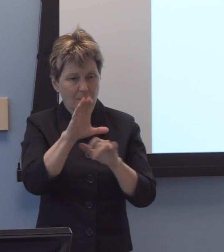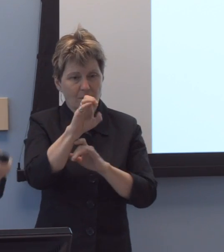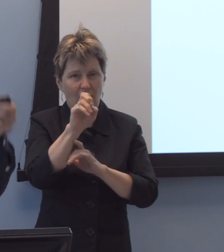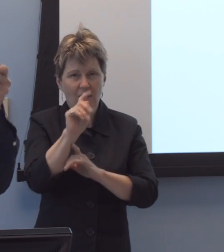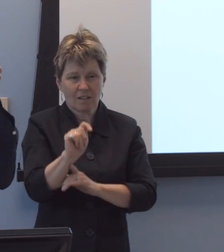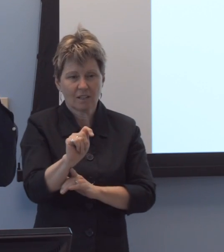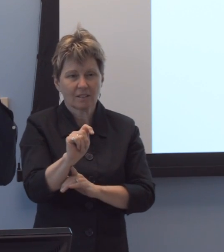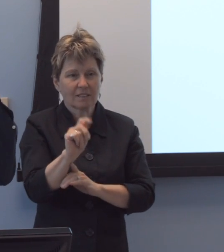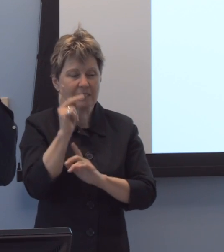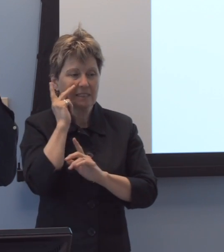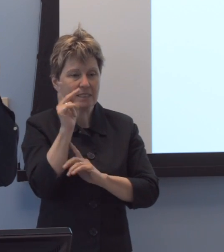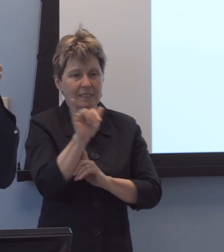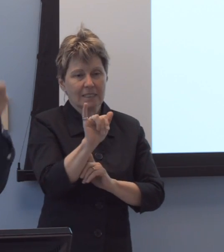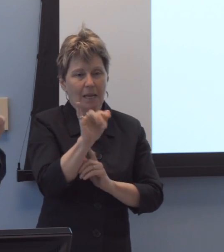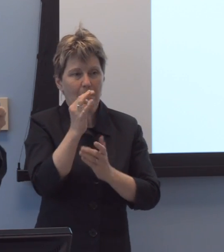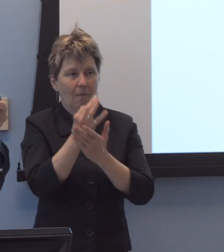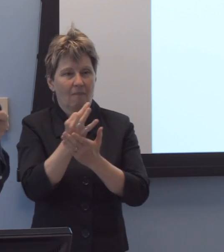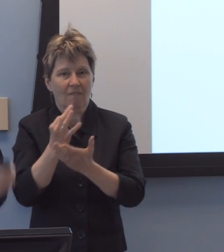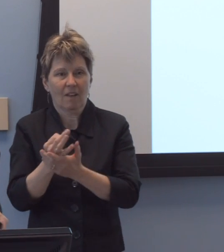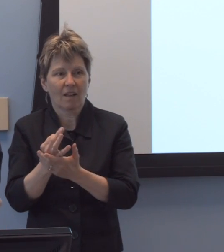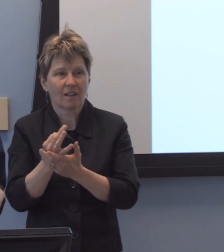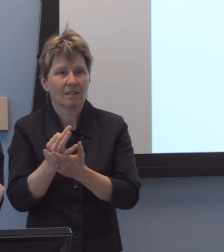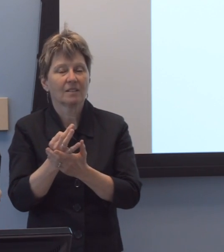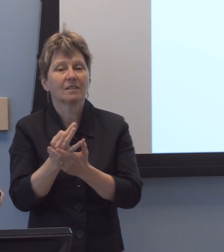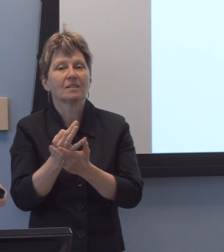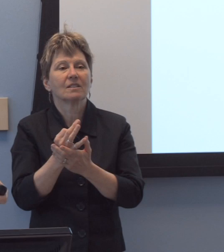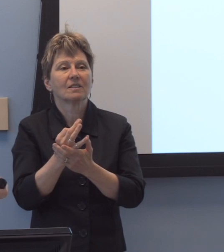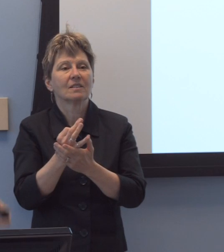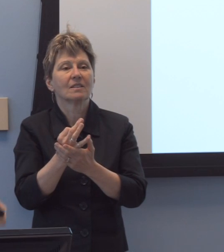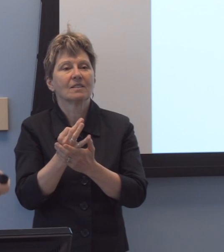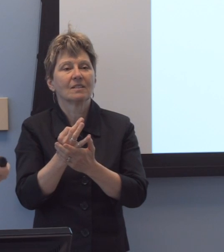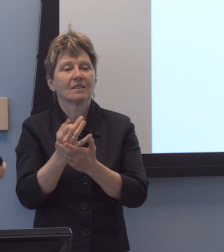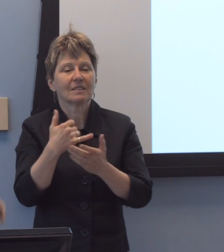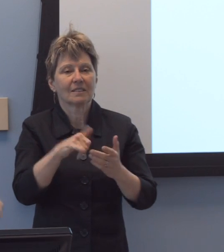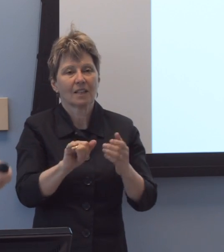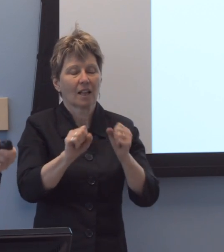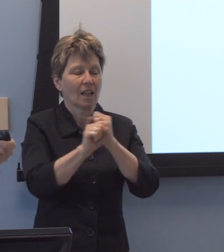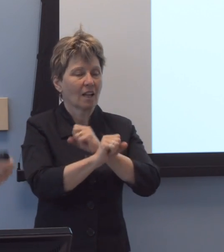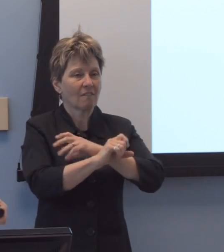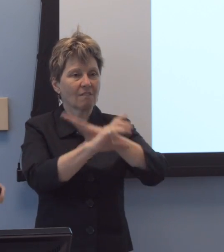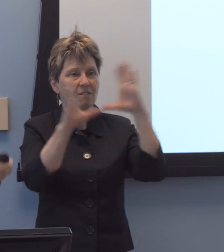and yet, i-envision a completely different reality